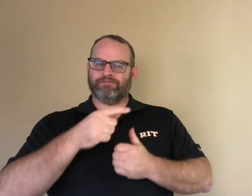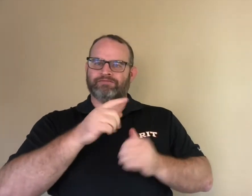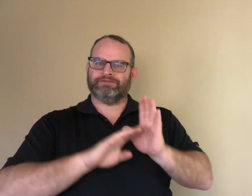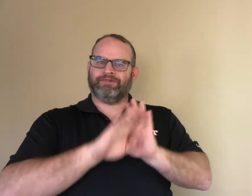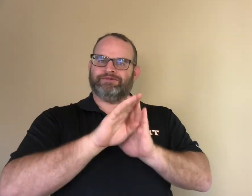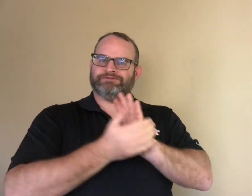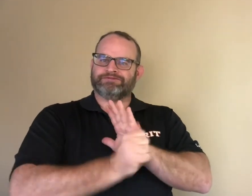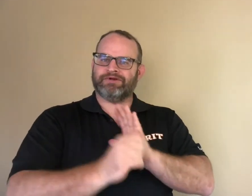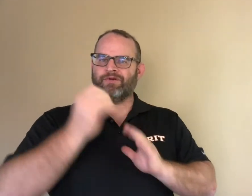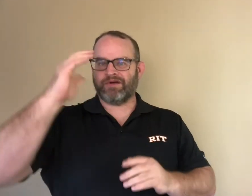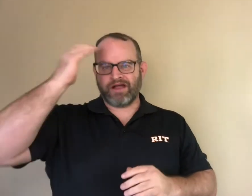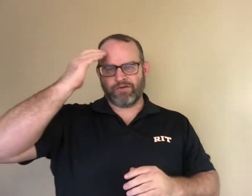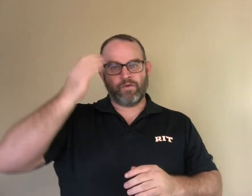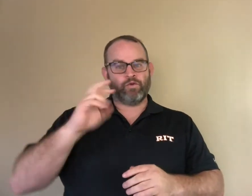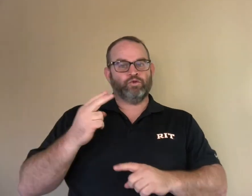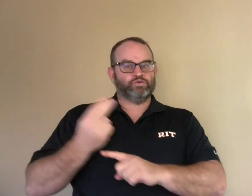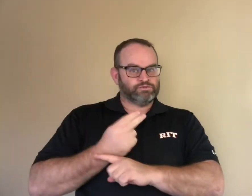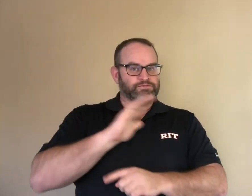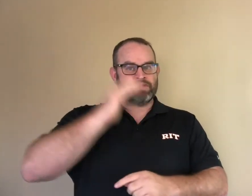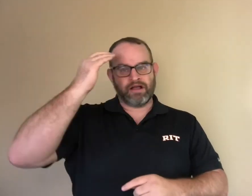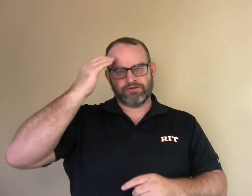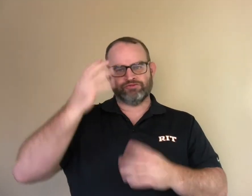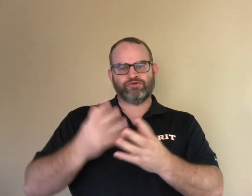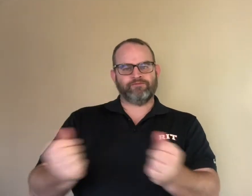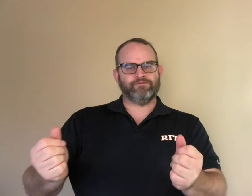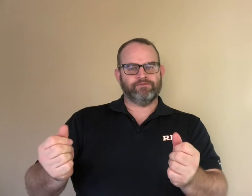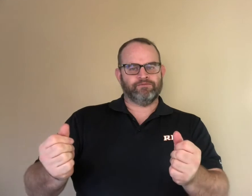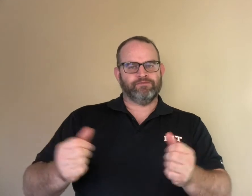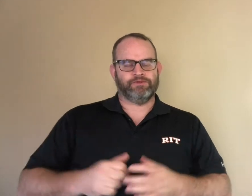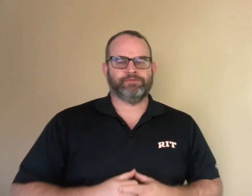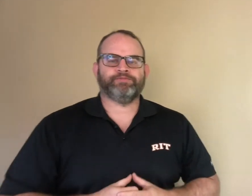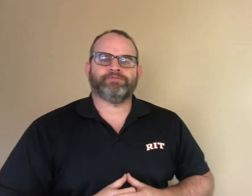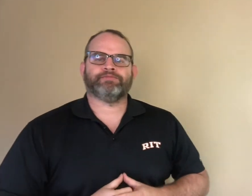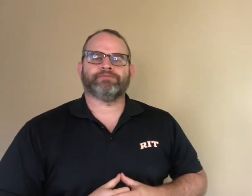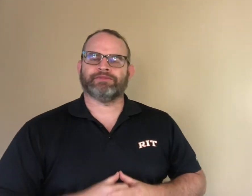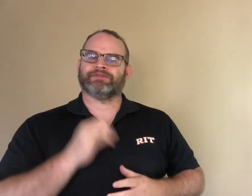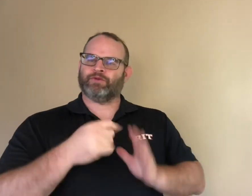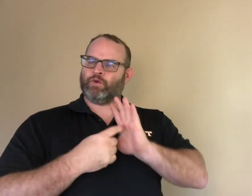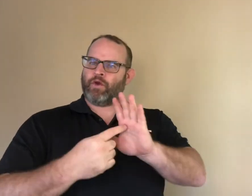The story should show how the deaf character solve the problem using her knowledge and skills constructively.